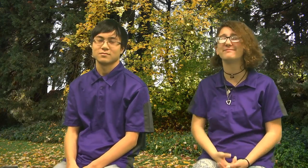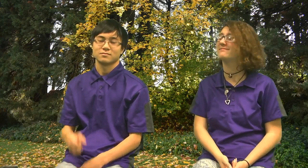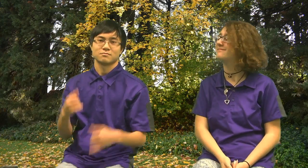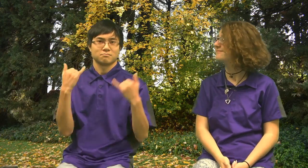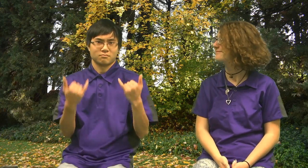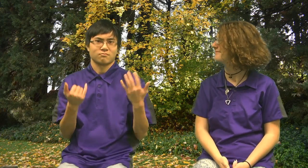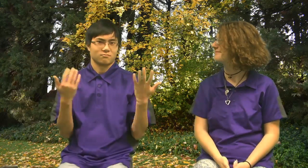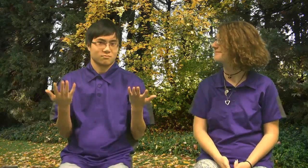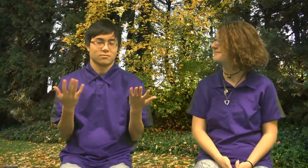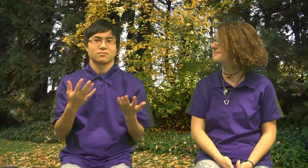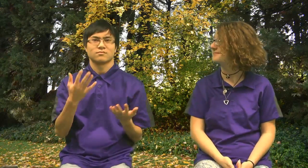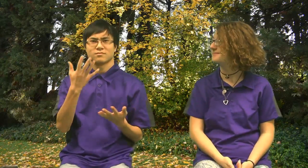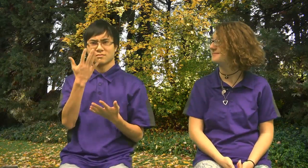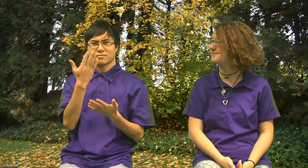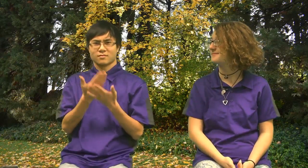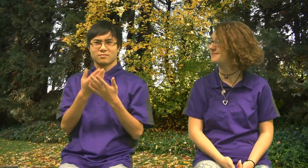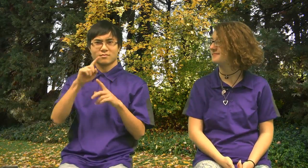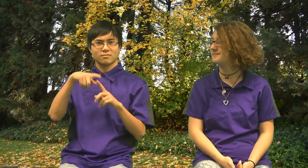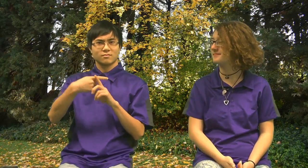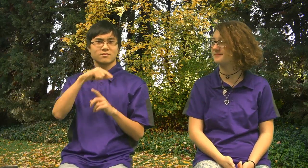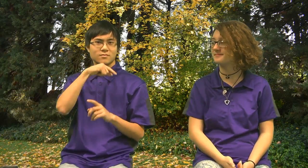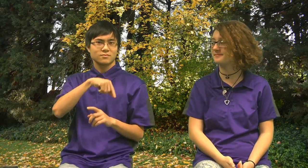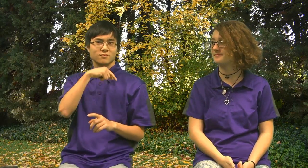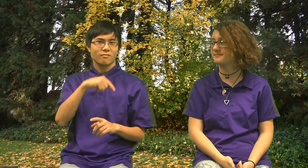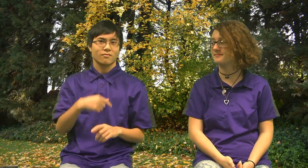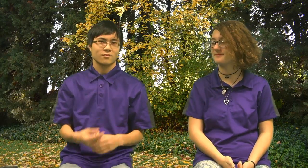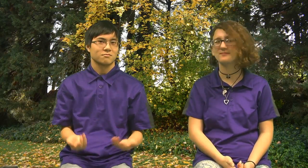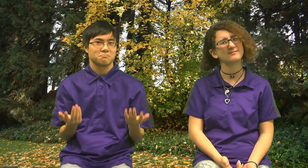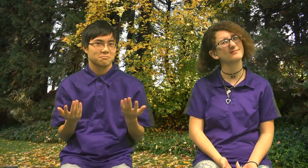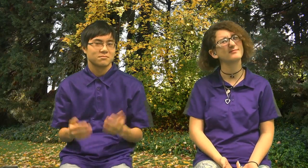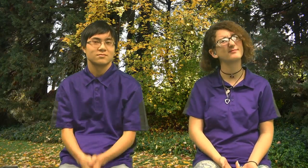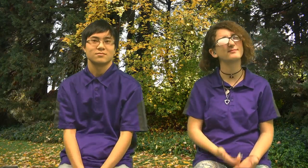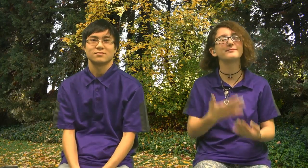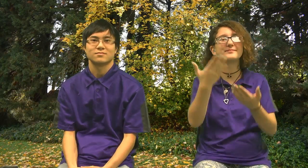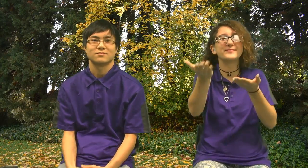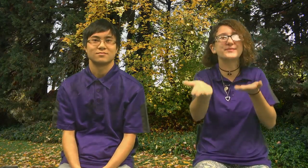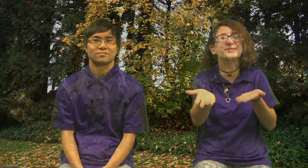Now, the video coming up is called "5 Facts About Thanksgiving" And, now let's watch it.